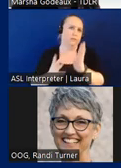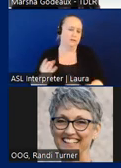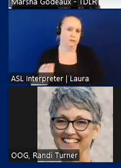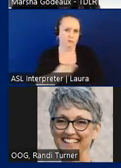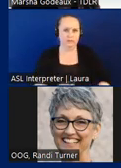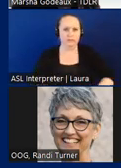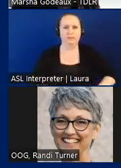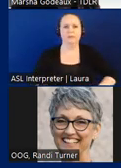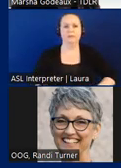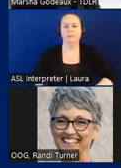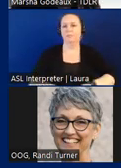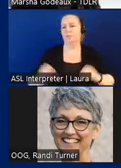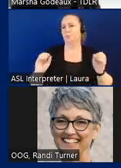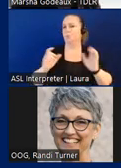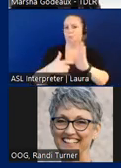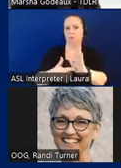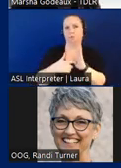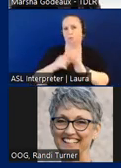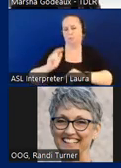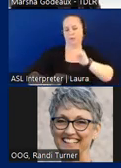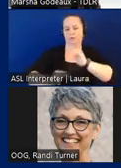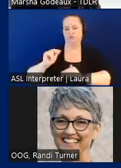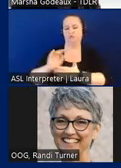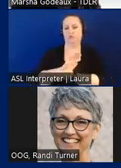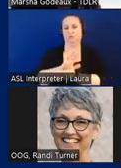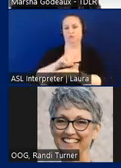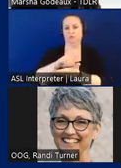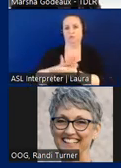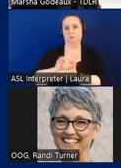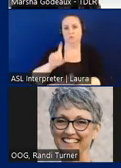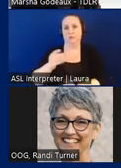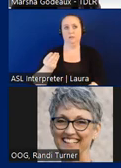that there's no requirement that the construction documents must be by a registered designer but if